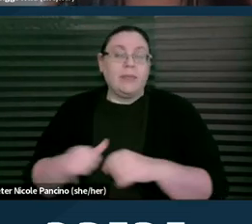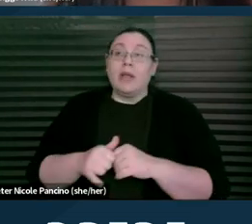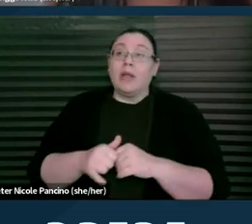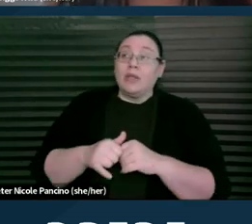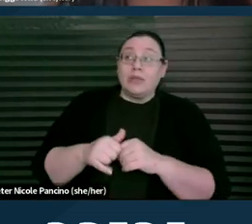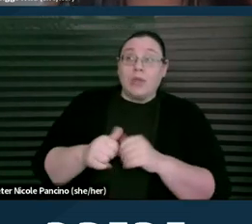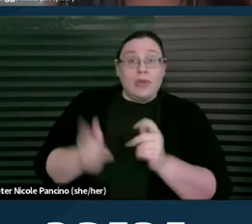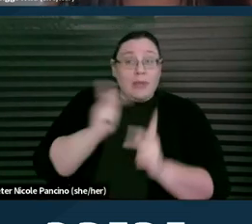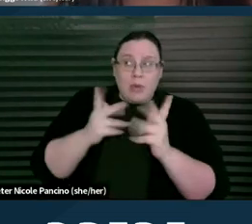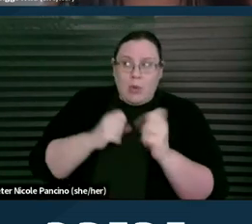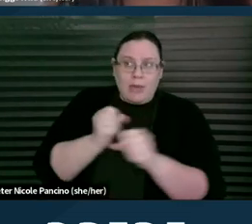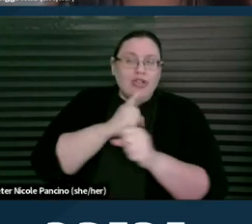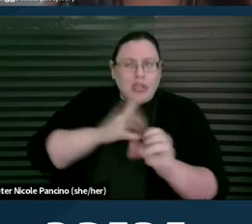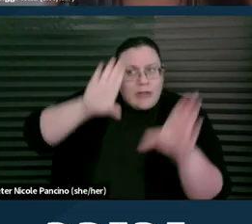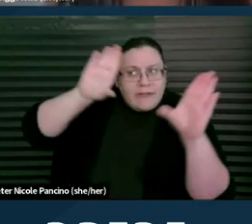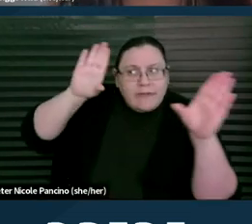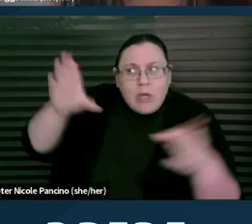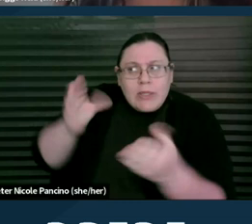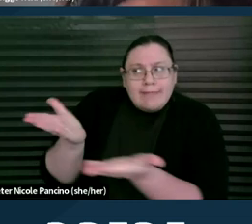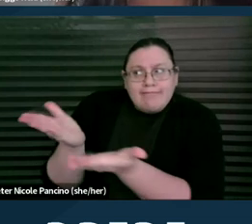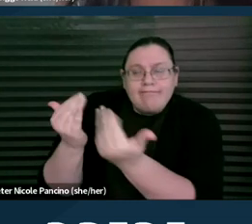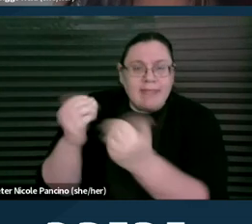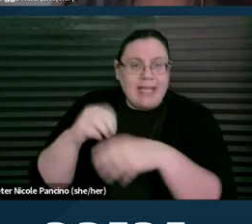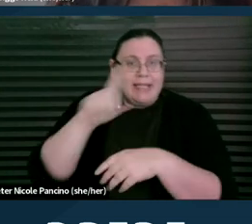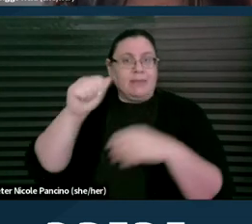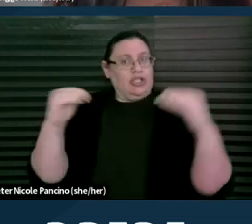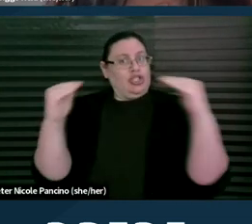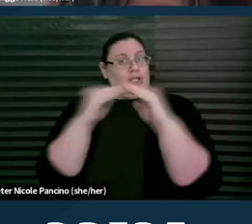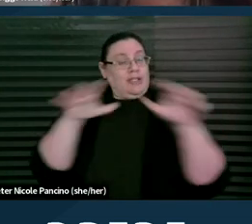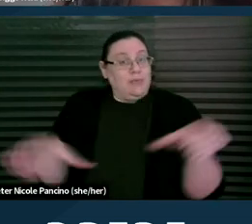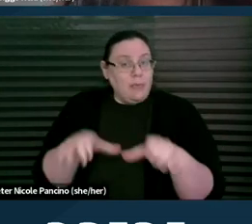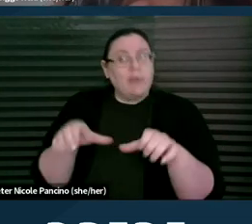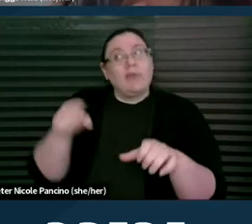in the disability justice movement are the members of the disability community